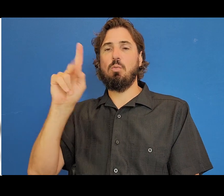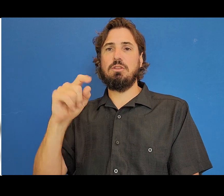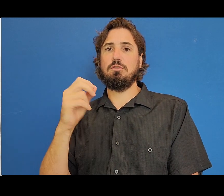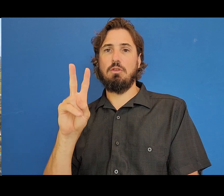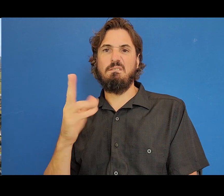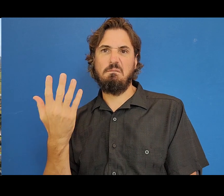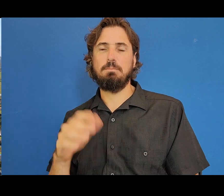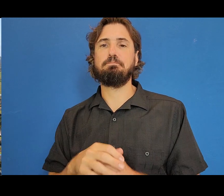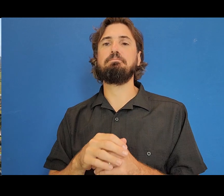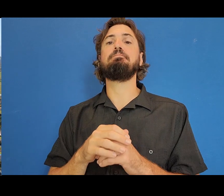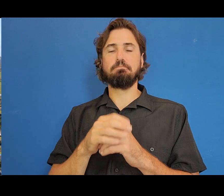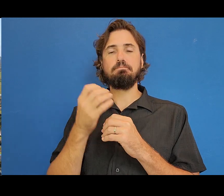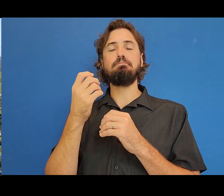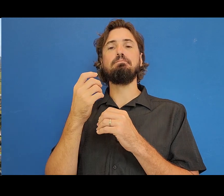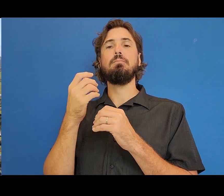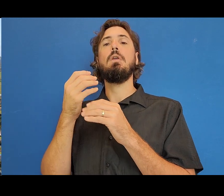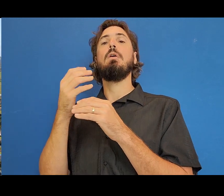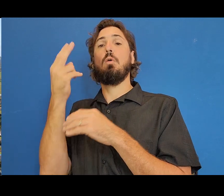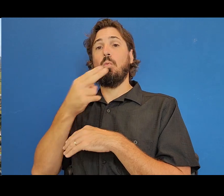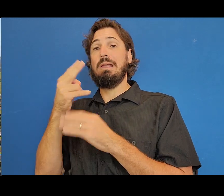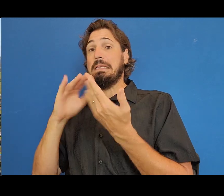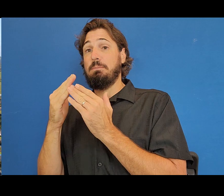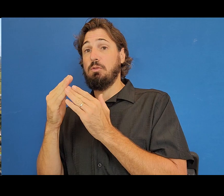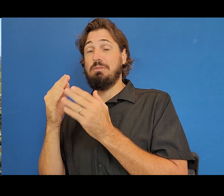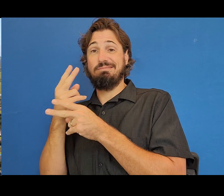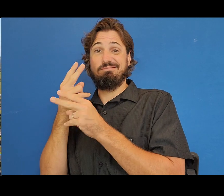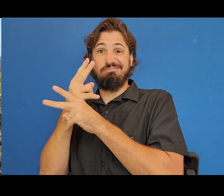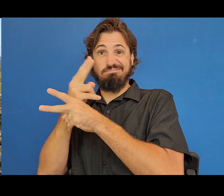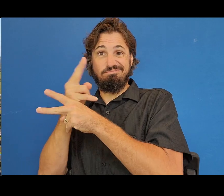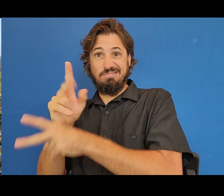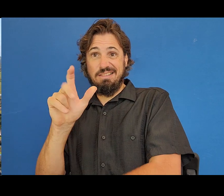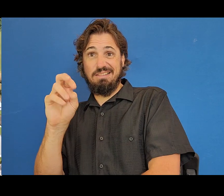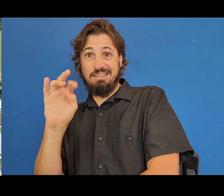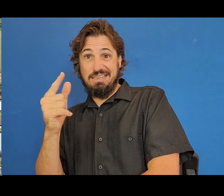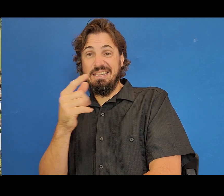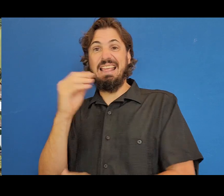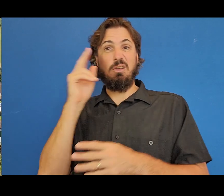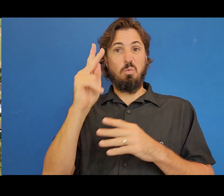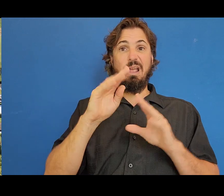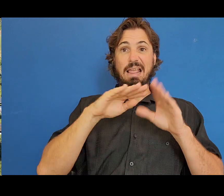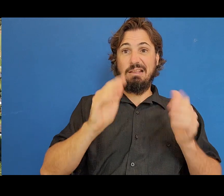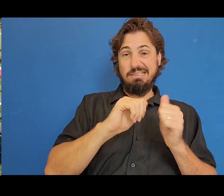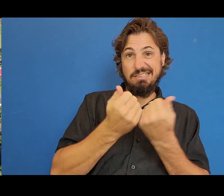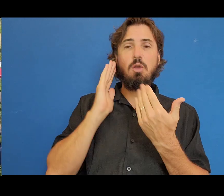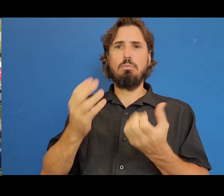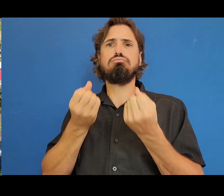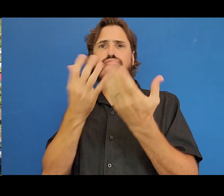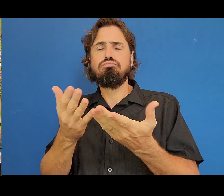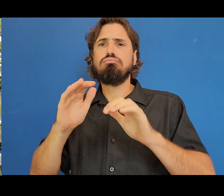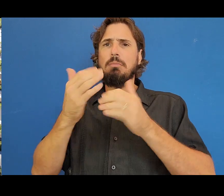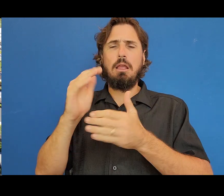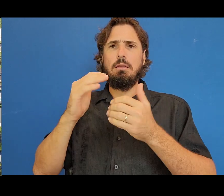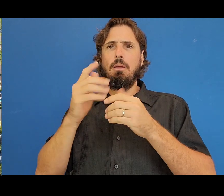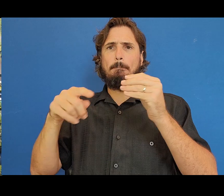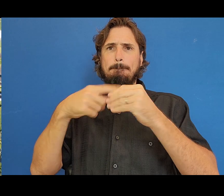In partnership with the County of Kaua‘i Housing Agency, Hawai‘i Community Lending will offer a no-cost presentation of the Homeowners Assistance Fund at the St. Michael and All Angels